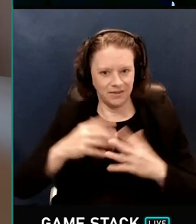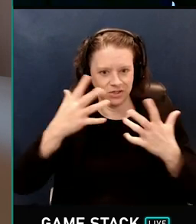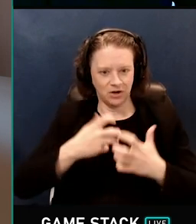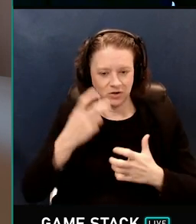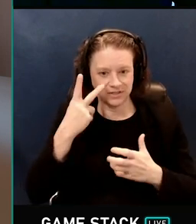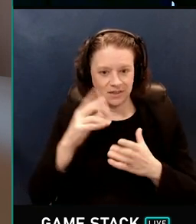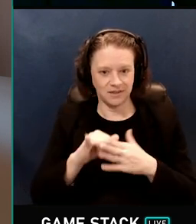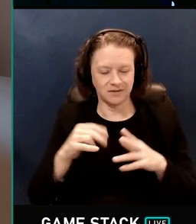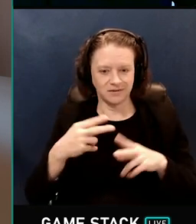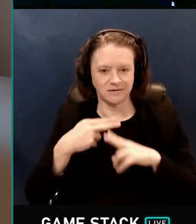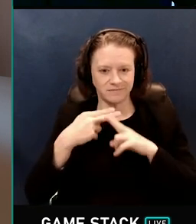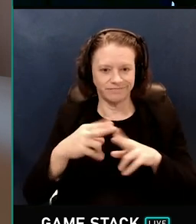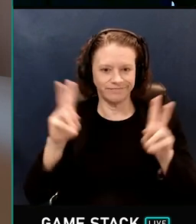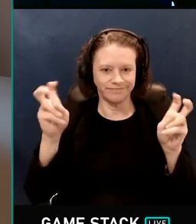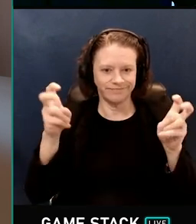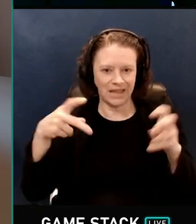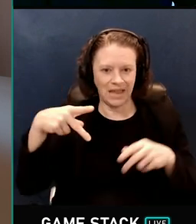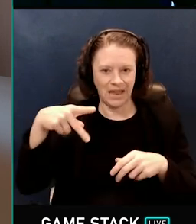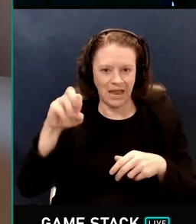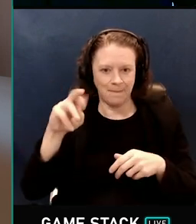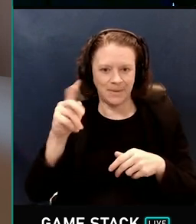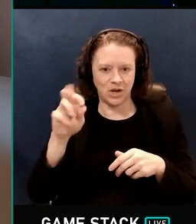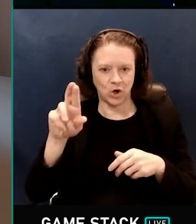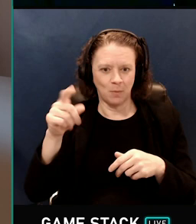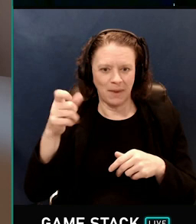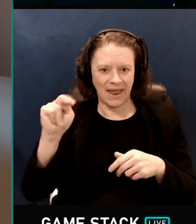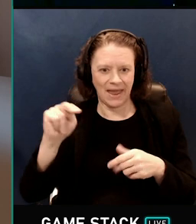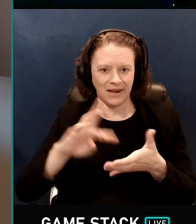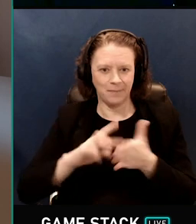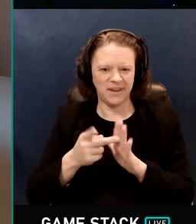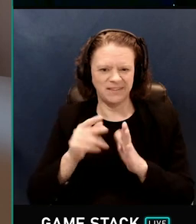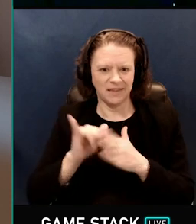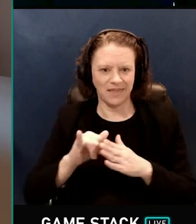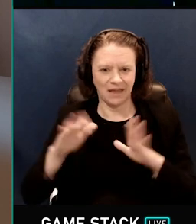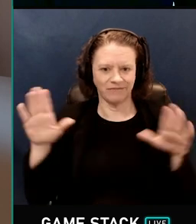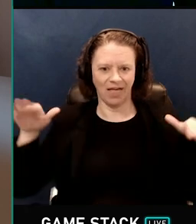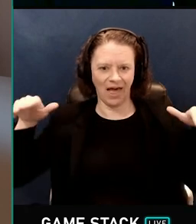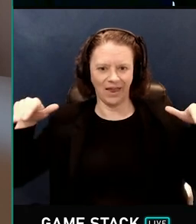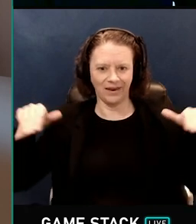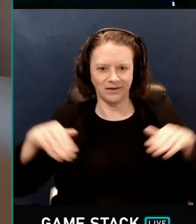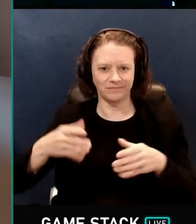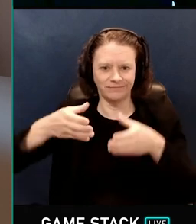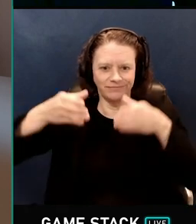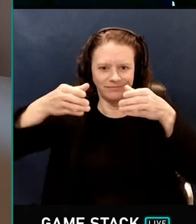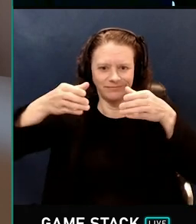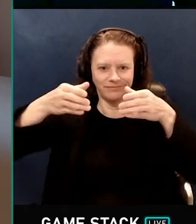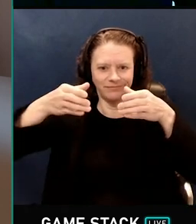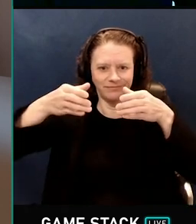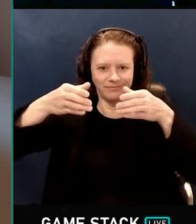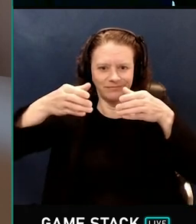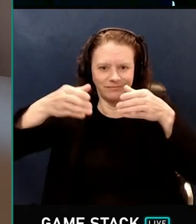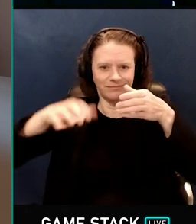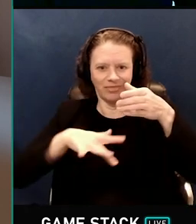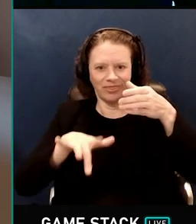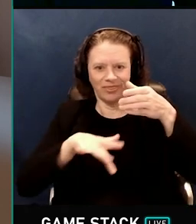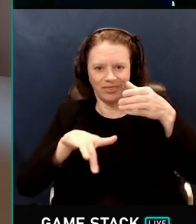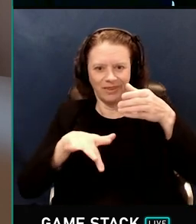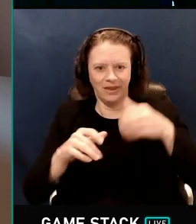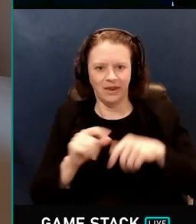Resulting in some really nasty Peter Panning for this column, the column looks like it's floating.